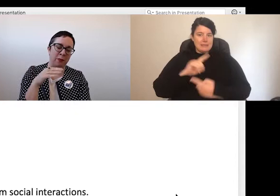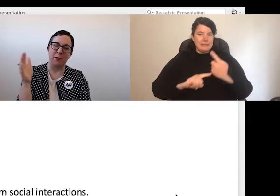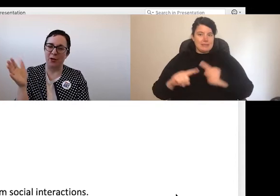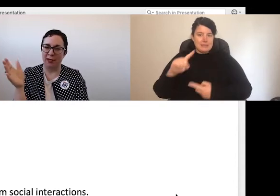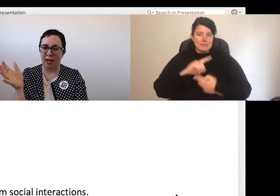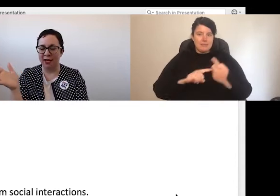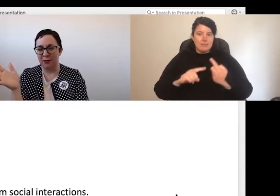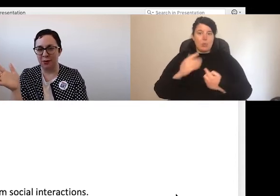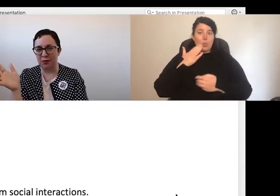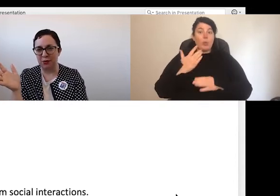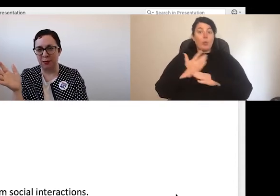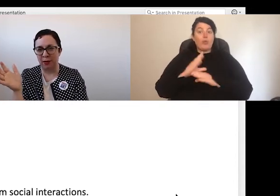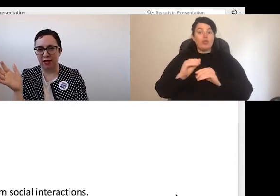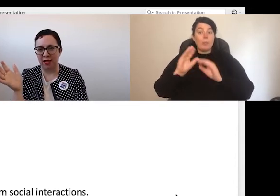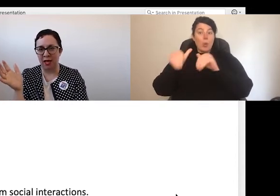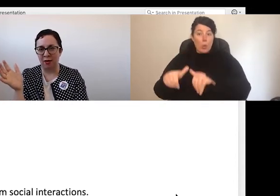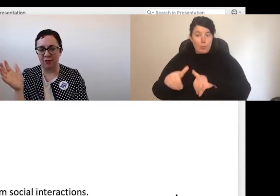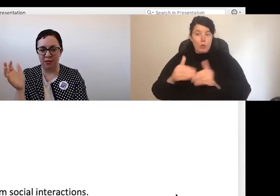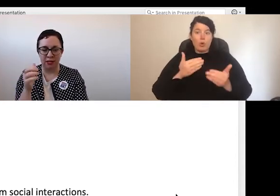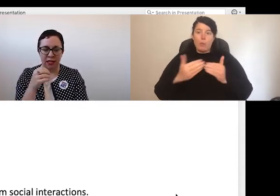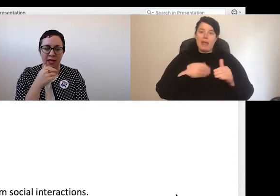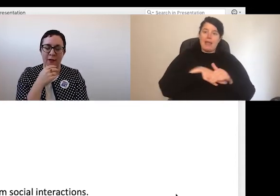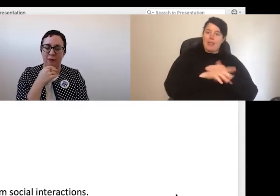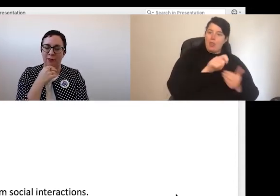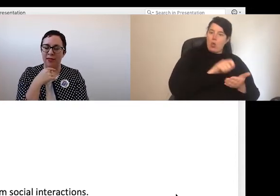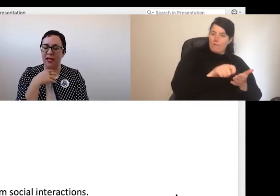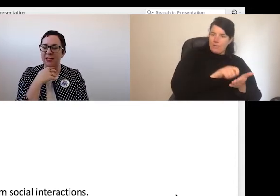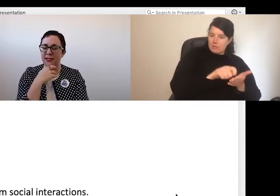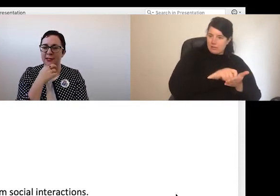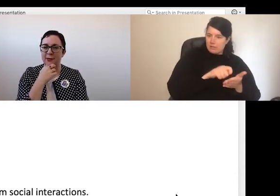we work online as opposed to when we work in an office. The answer to